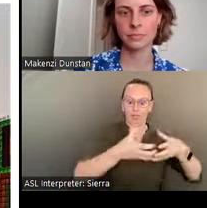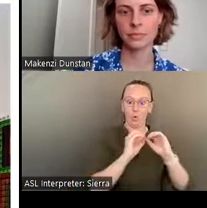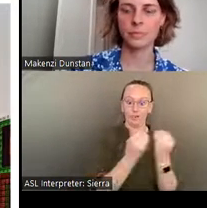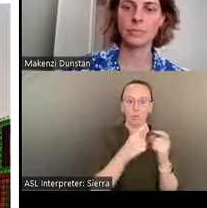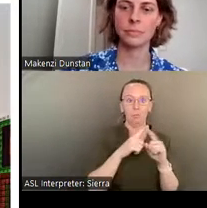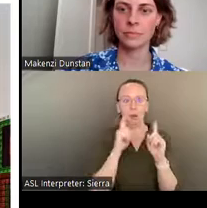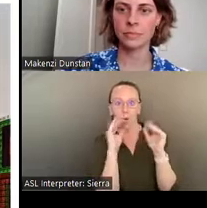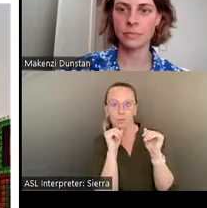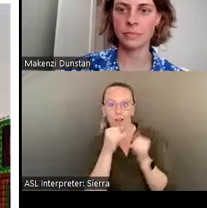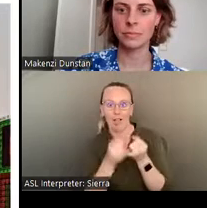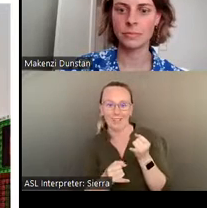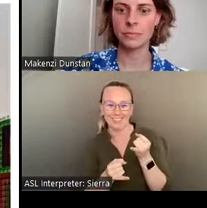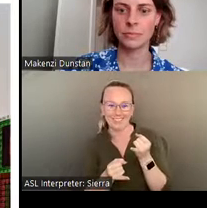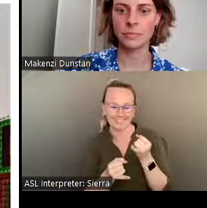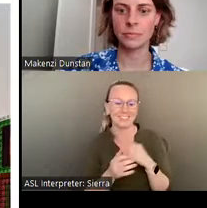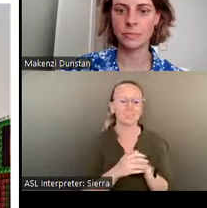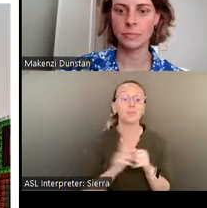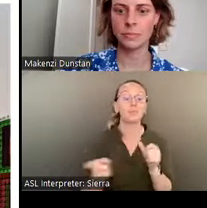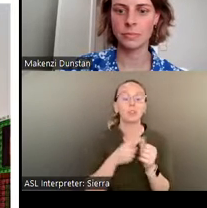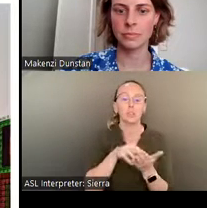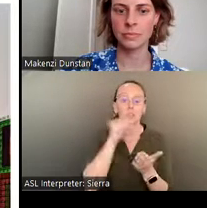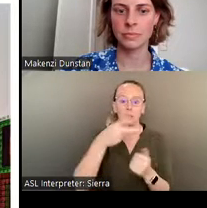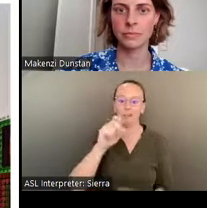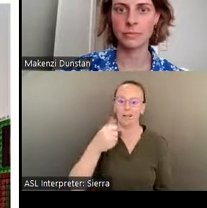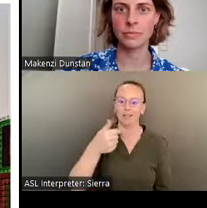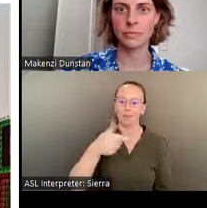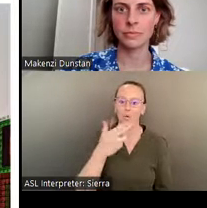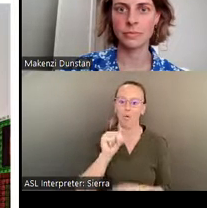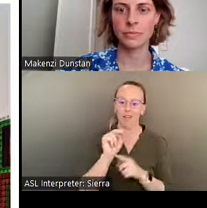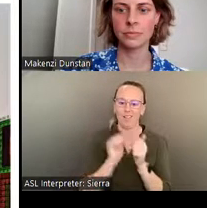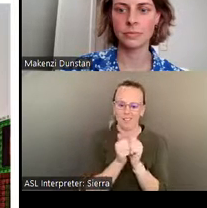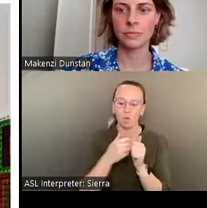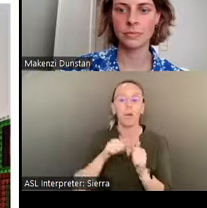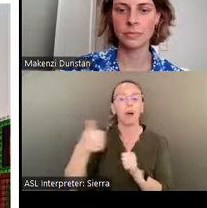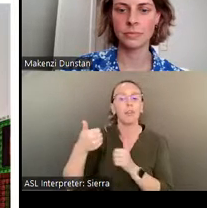I first learned about Pasaquan through my colleague Lisa Stone, a longtime advocate